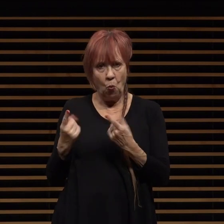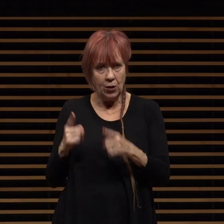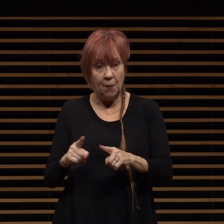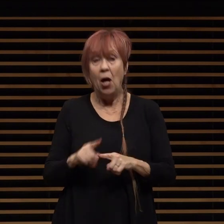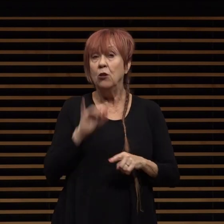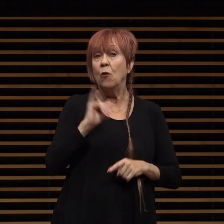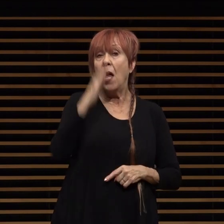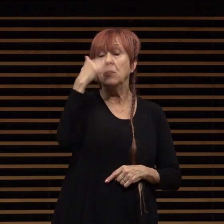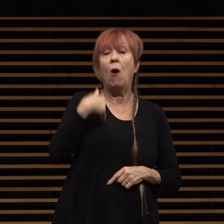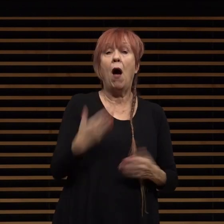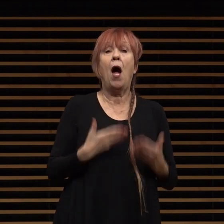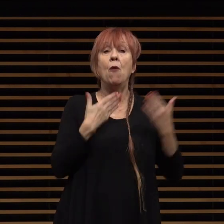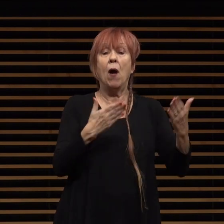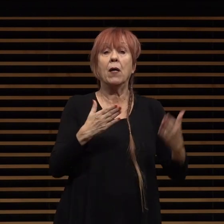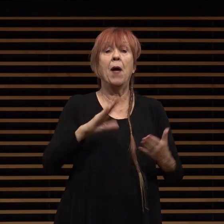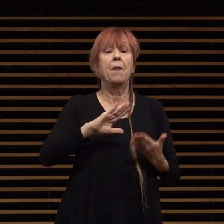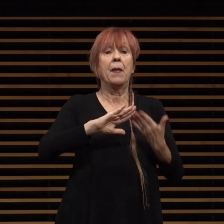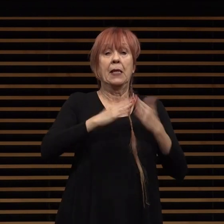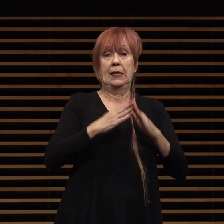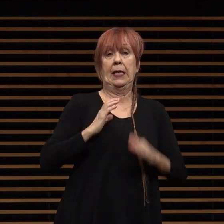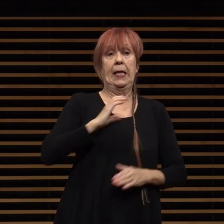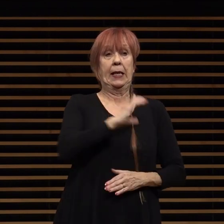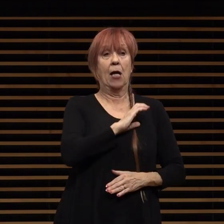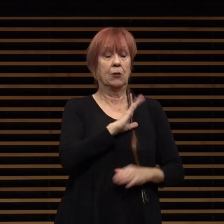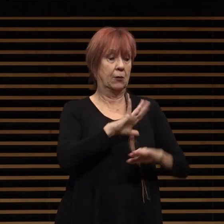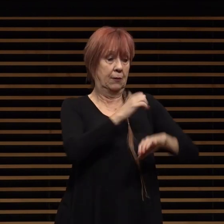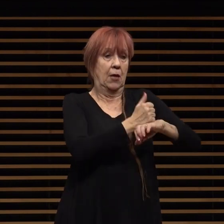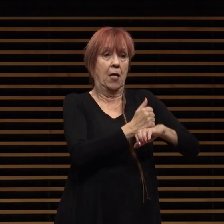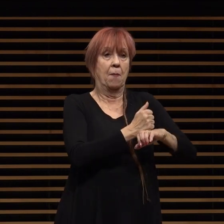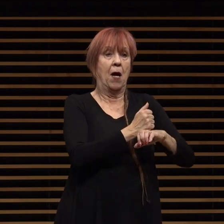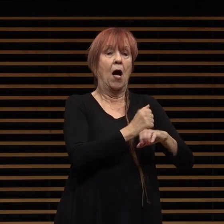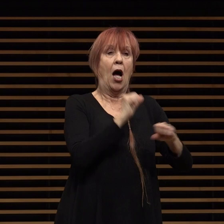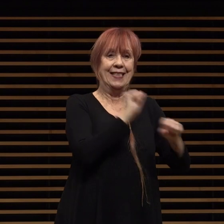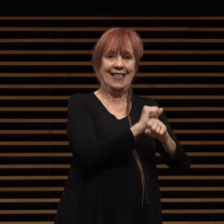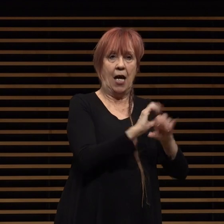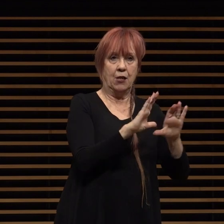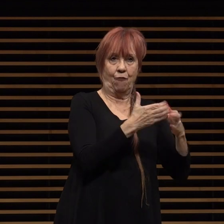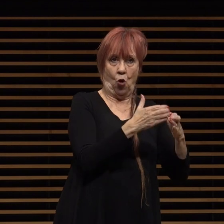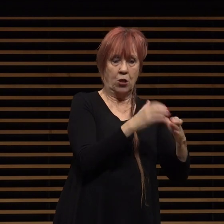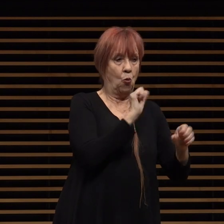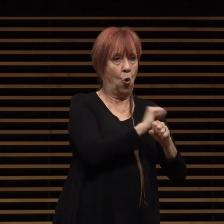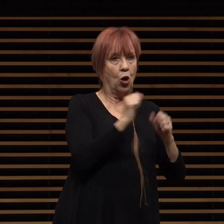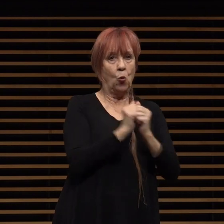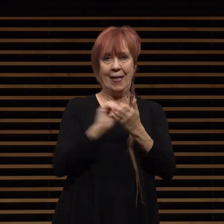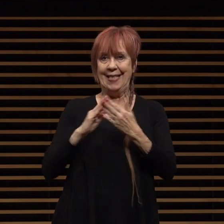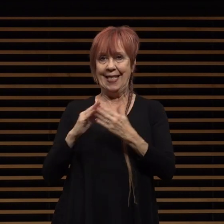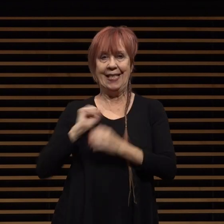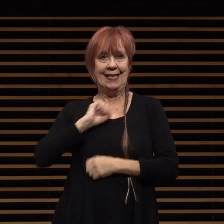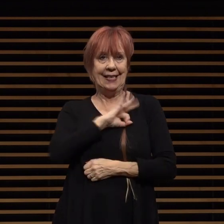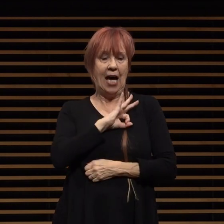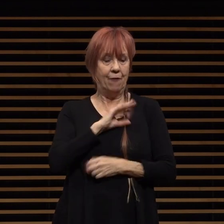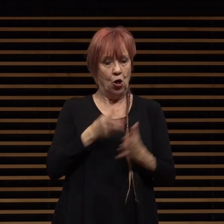that the city council form a task force that will work with